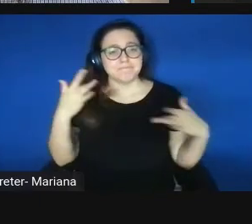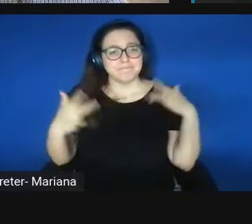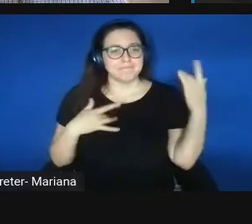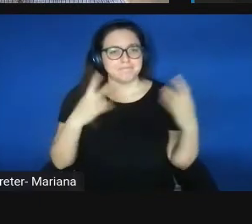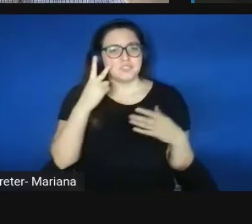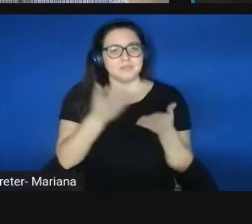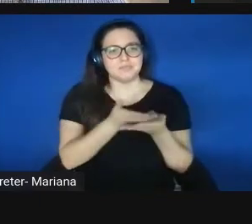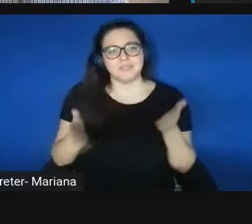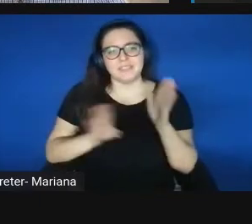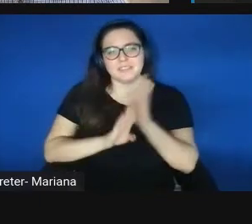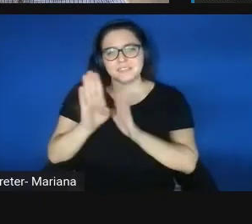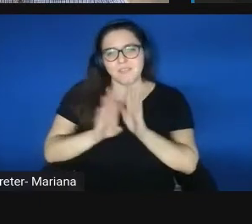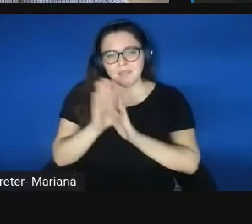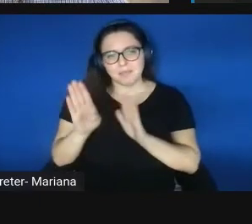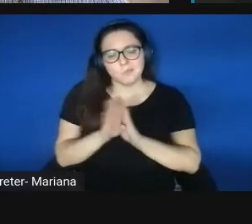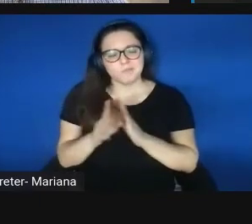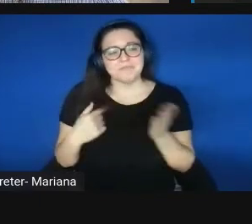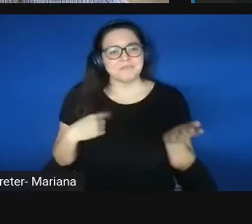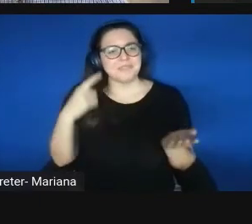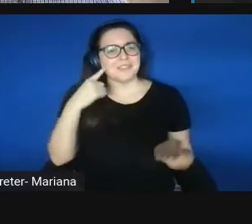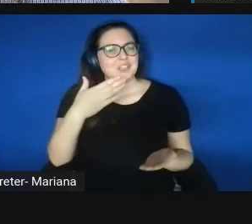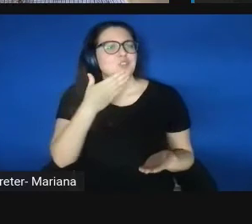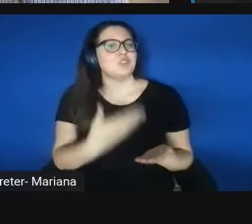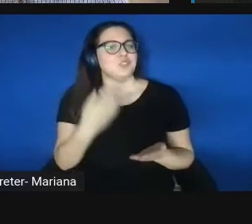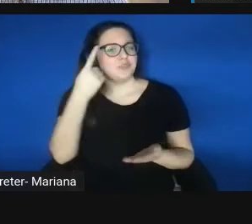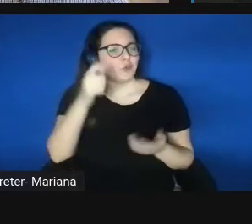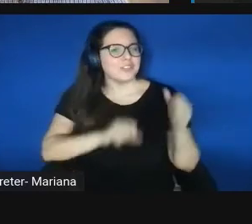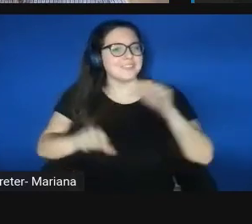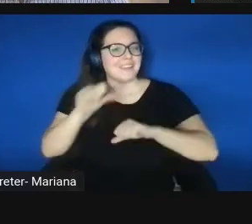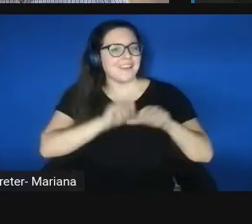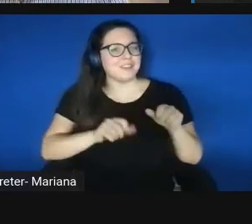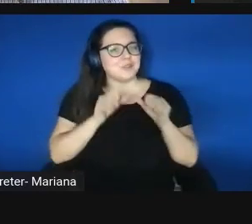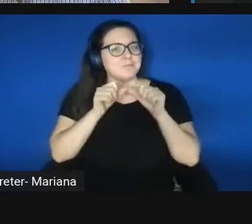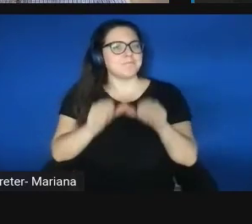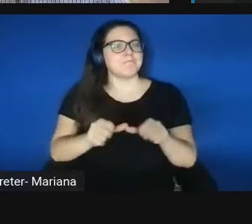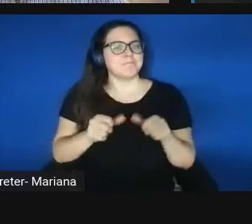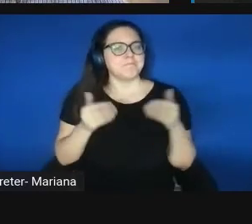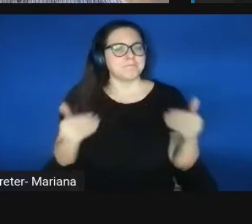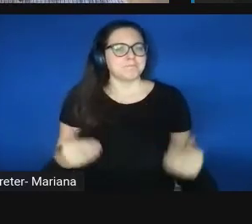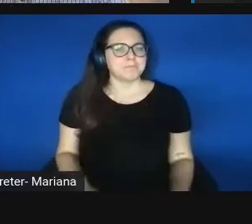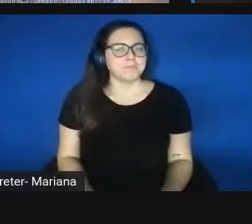and I think it's really good for science to move it forward. Ashim Subedee: Thanks, Kelly.